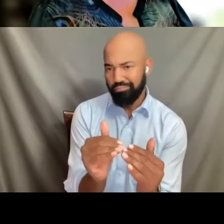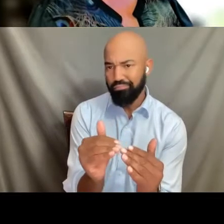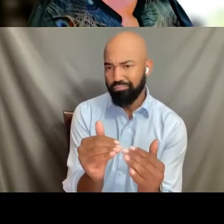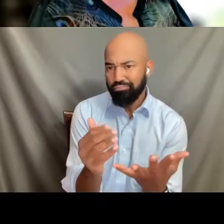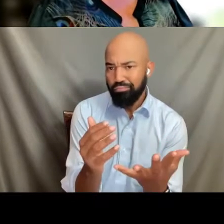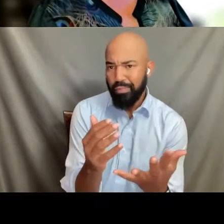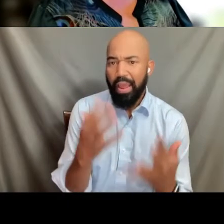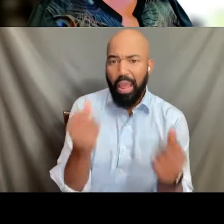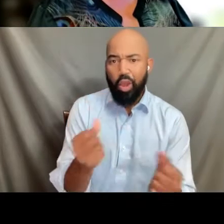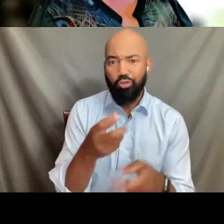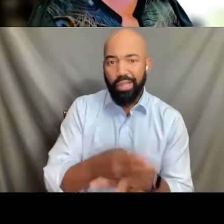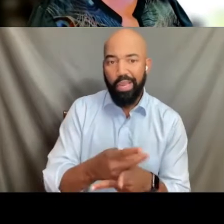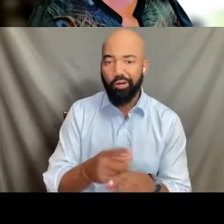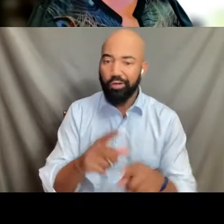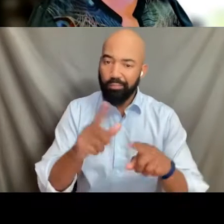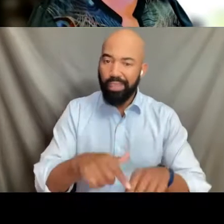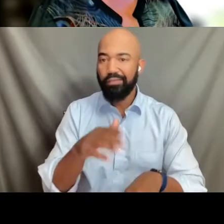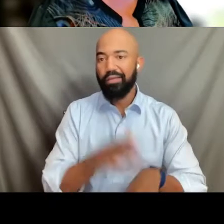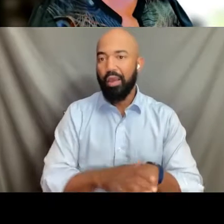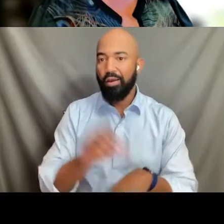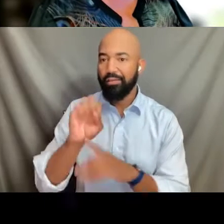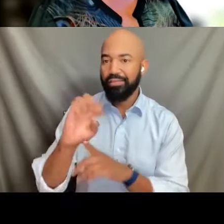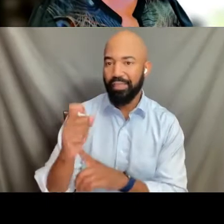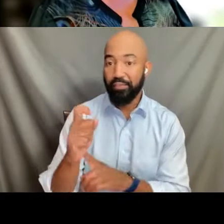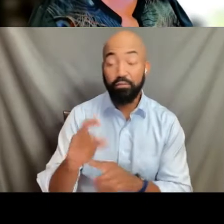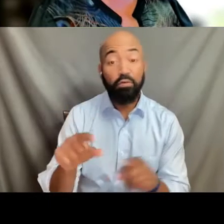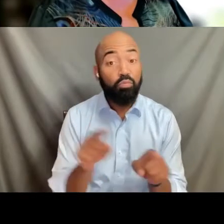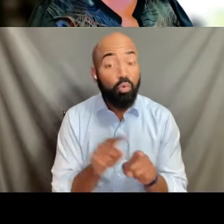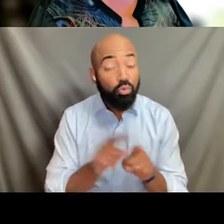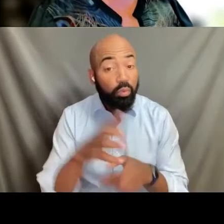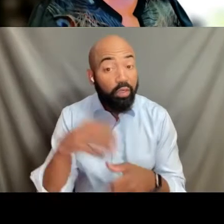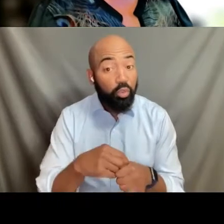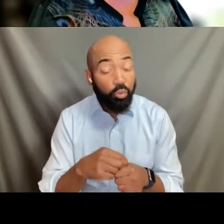which includes gender identity and sexual orientation.